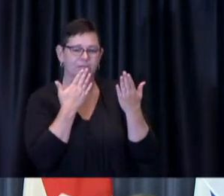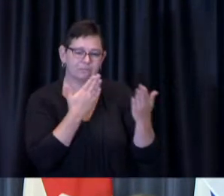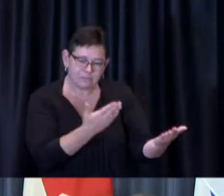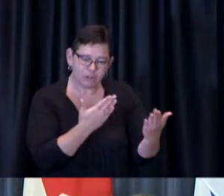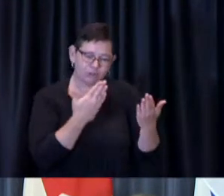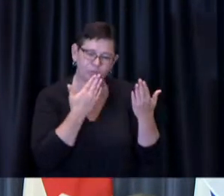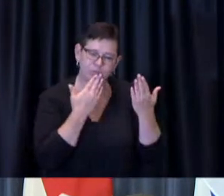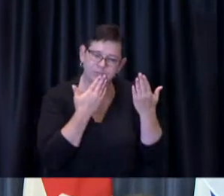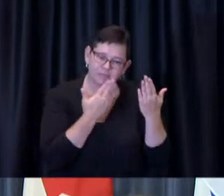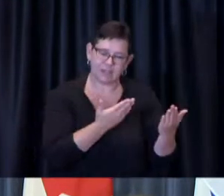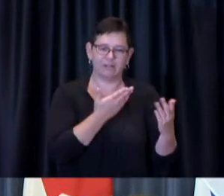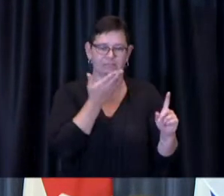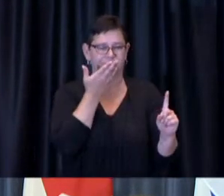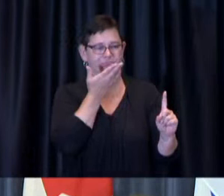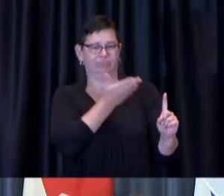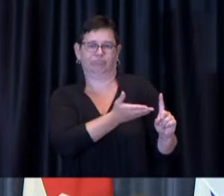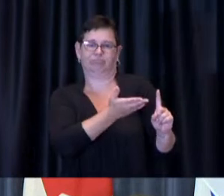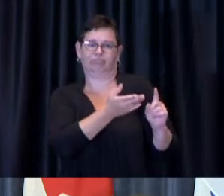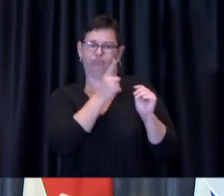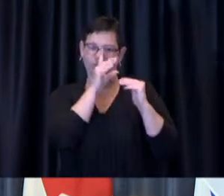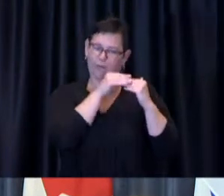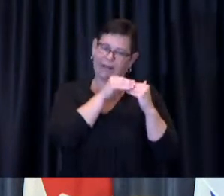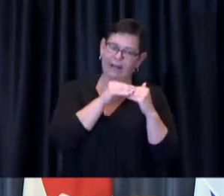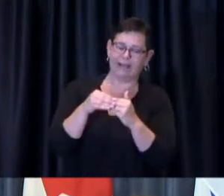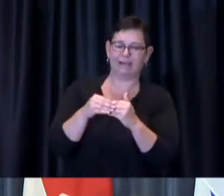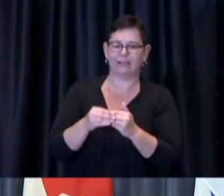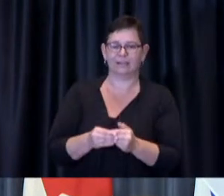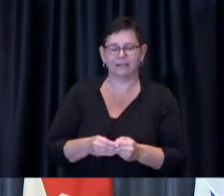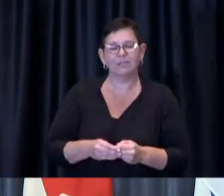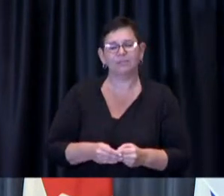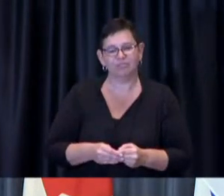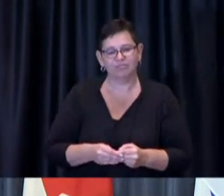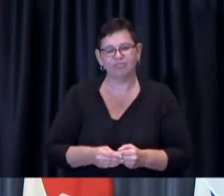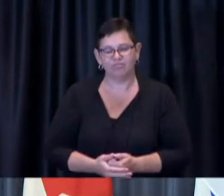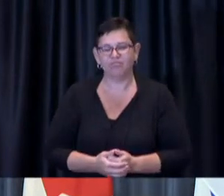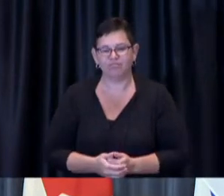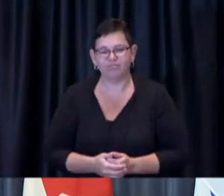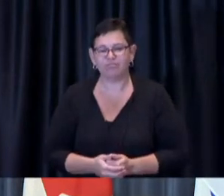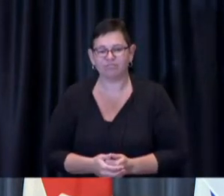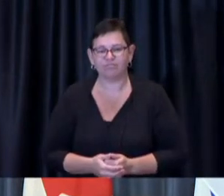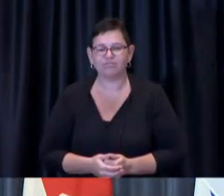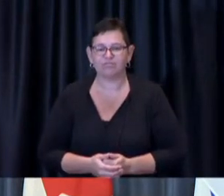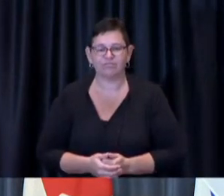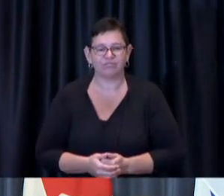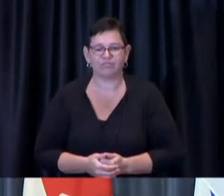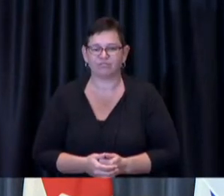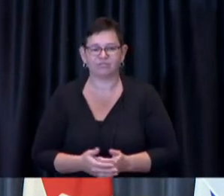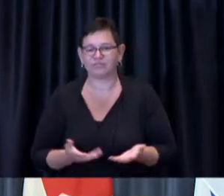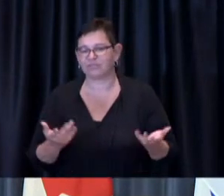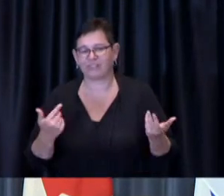And while I don't have occasion or perhaps take the occasion to do this often really we owe very sincere thanks